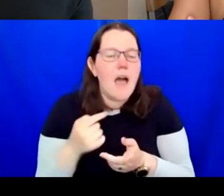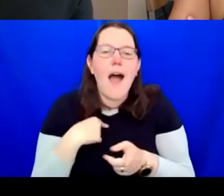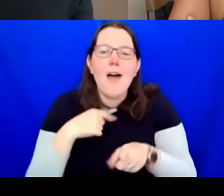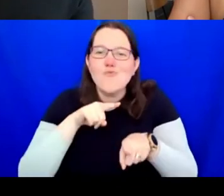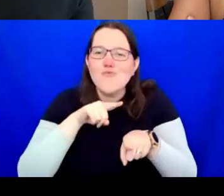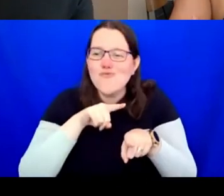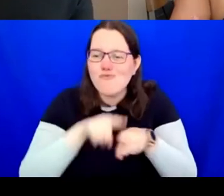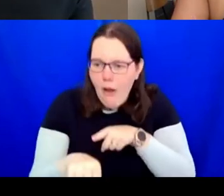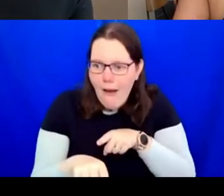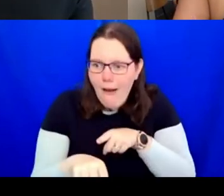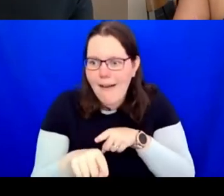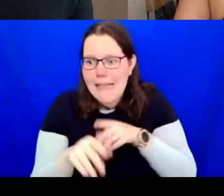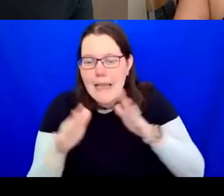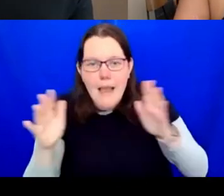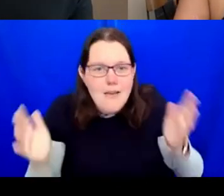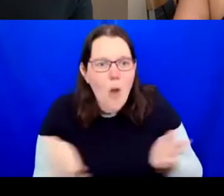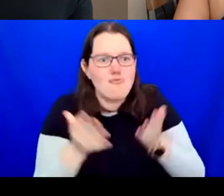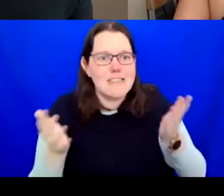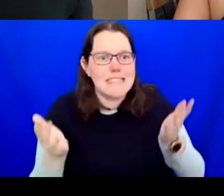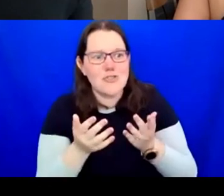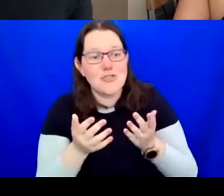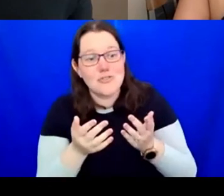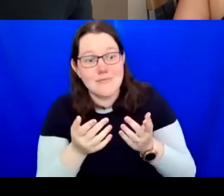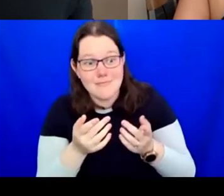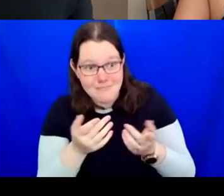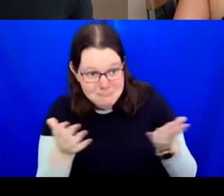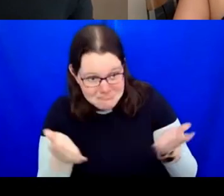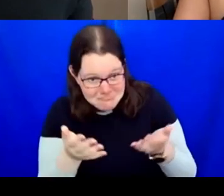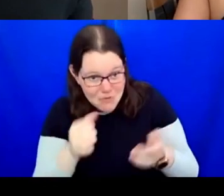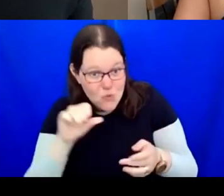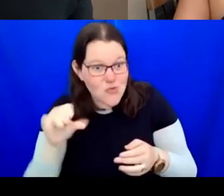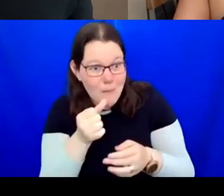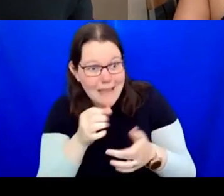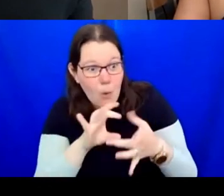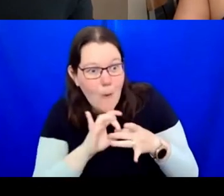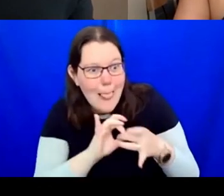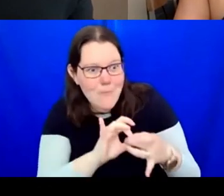encourage others to be more collaborative and to enjoy the idea and to bring them